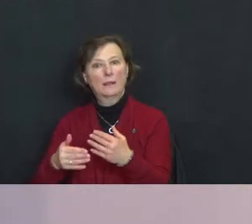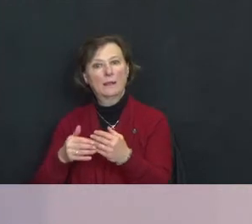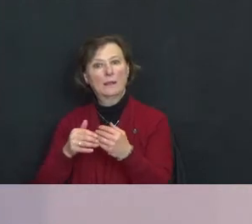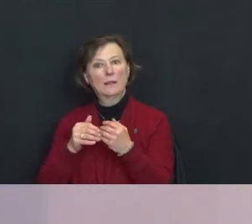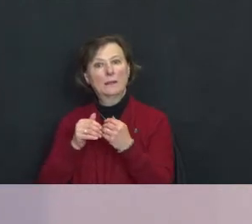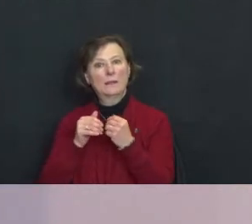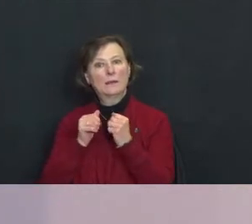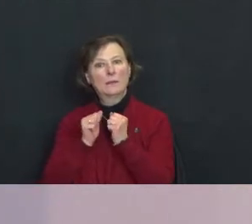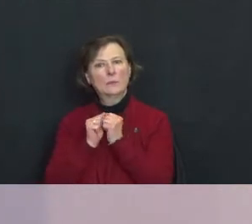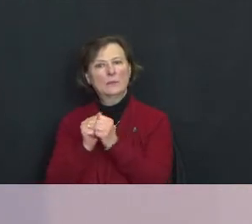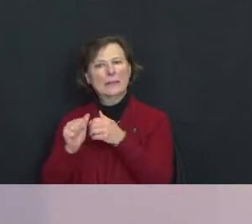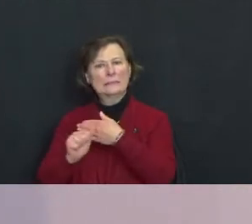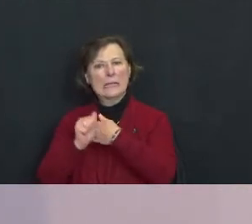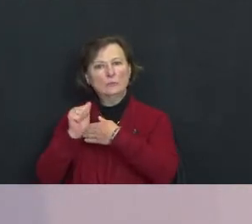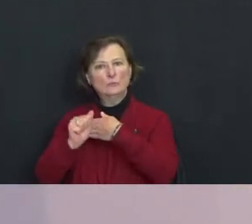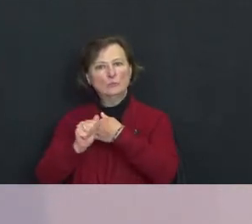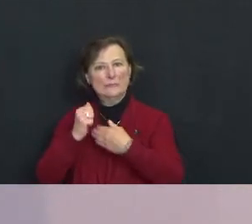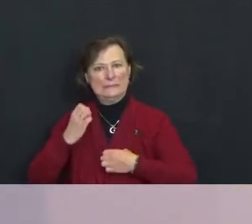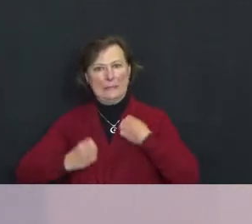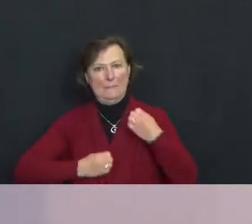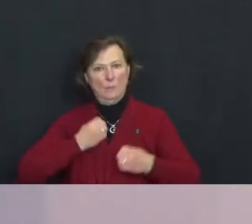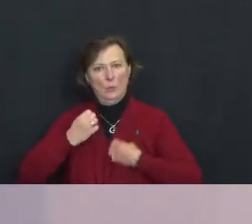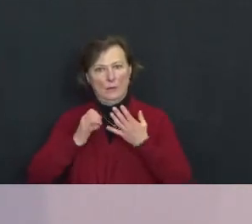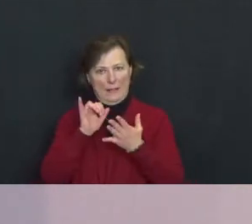emotions that destroy.